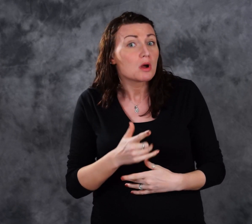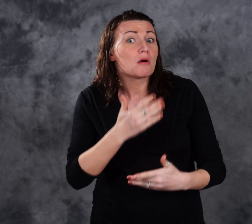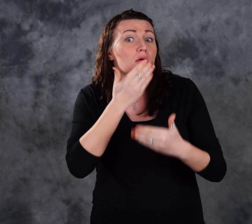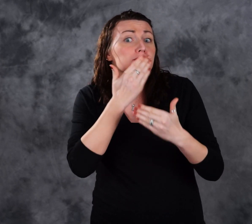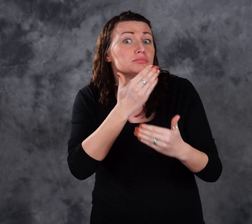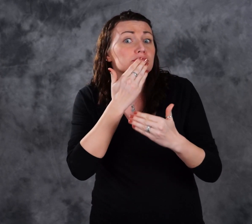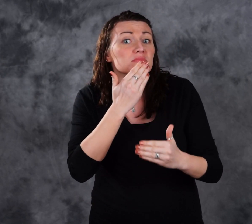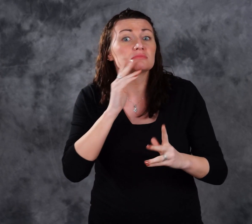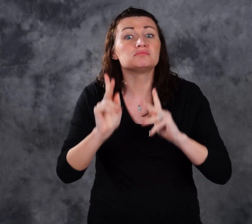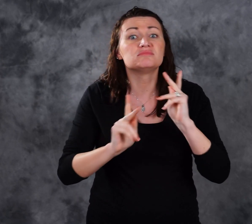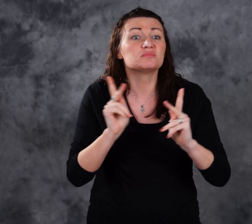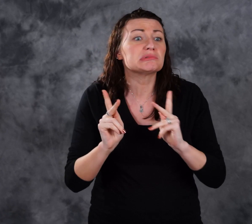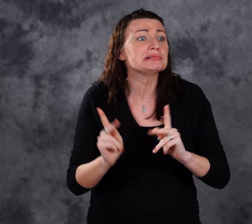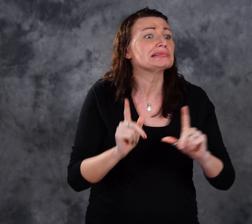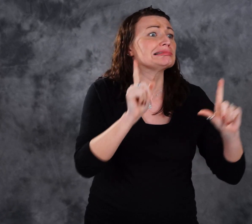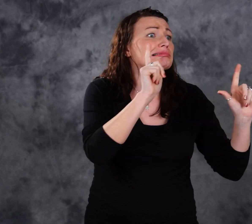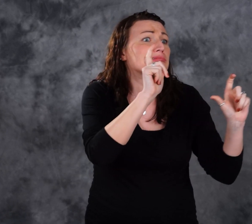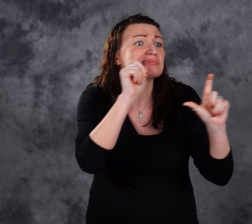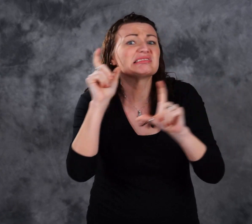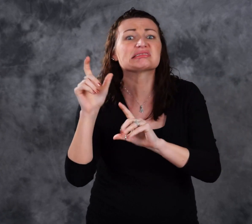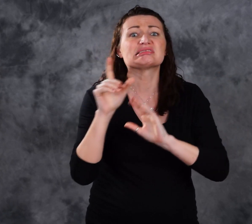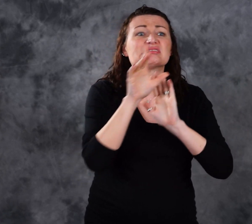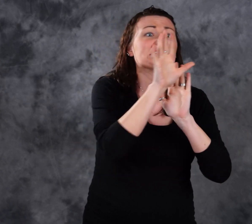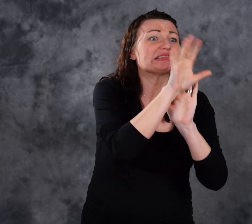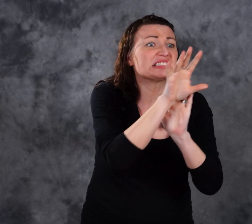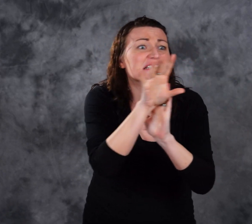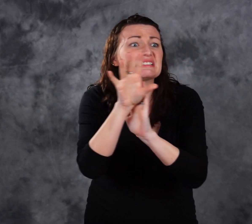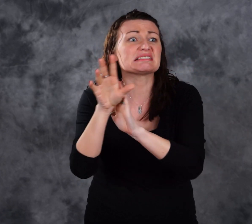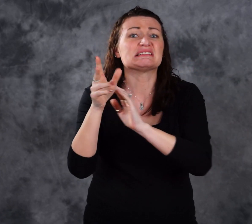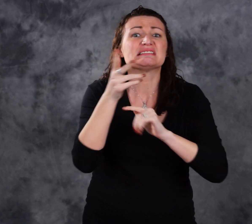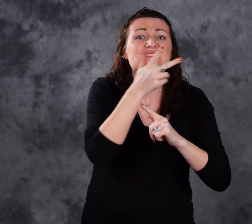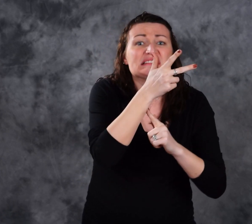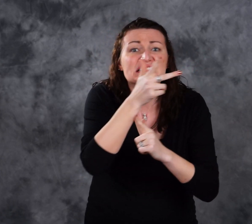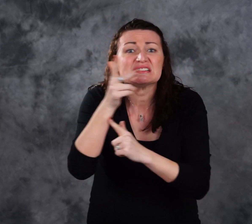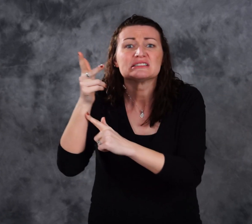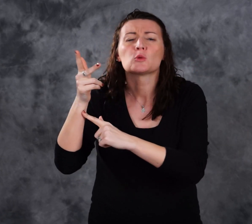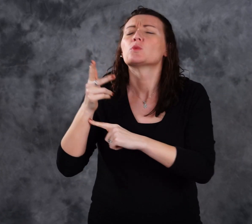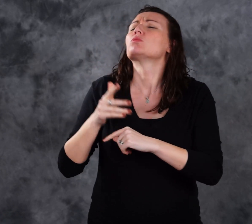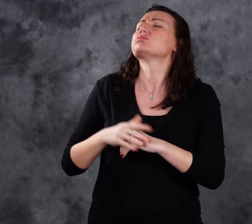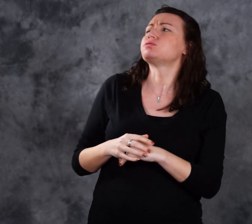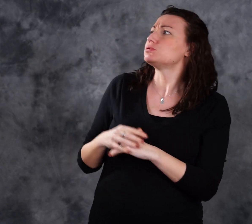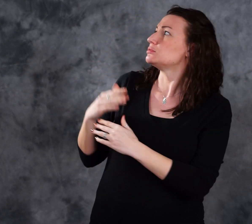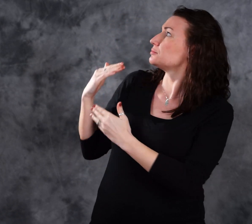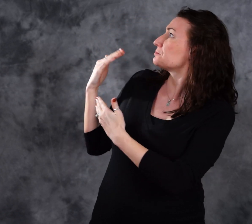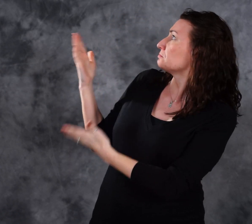Special thanks to the people who took photos and video: